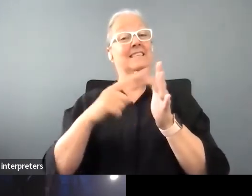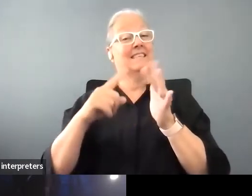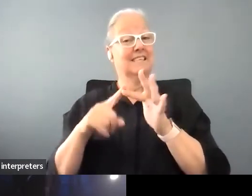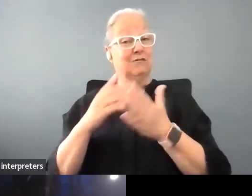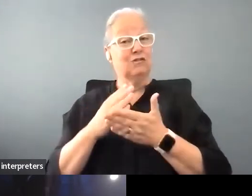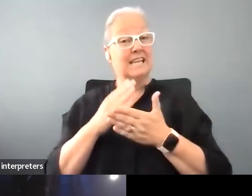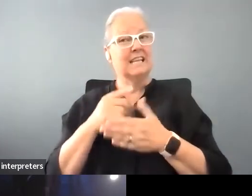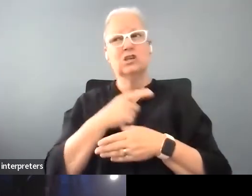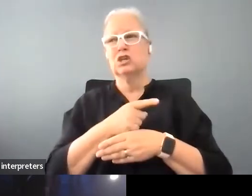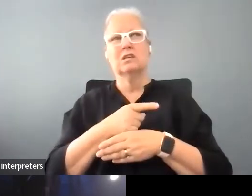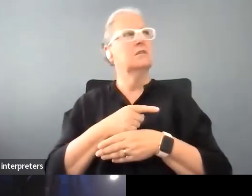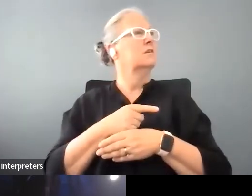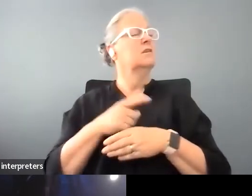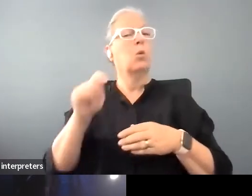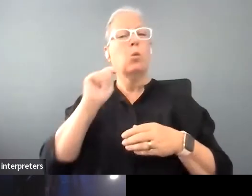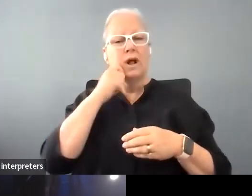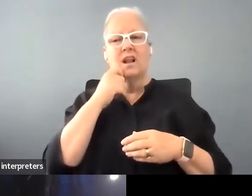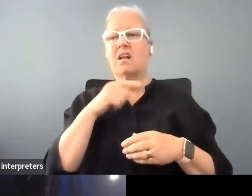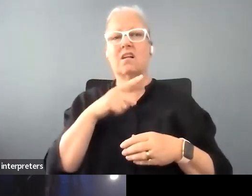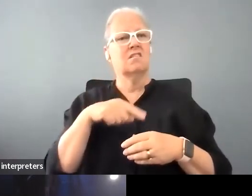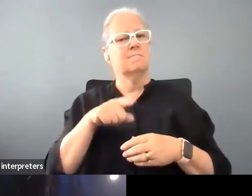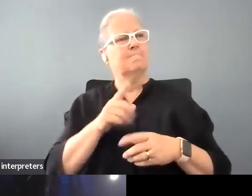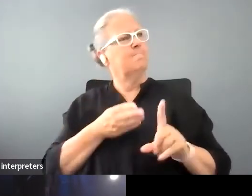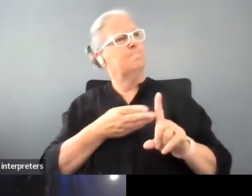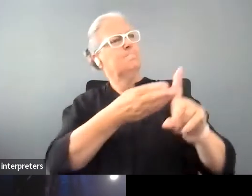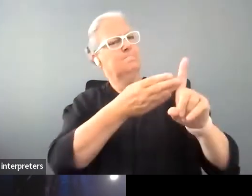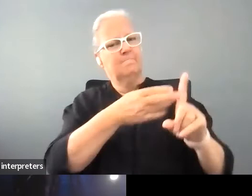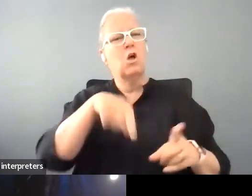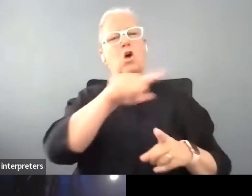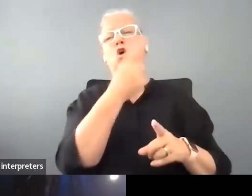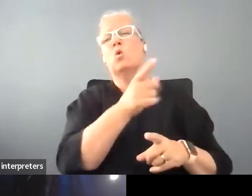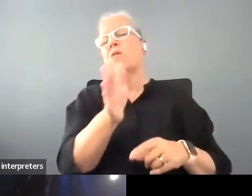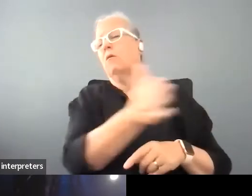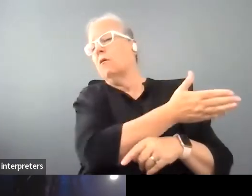those who are disenfranchised, for those who were minimalized and so